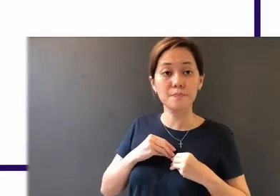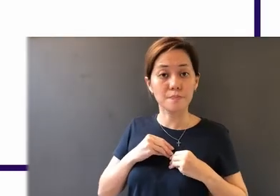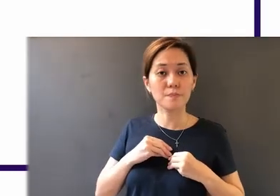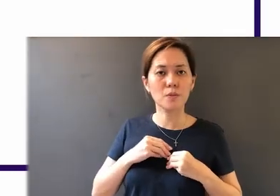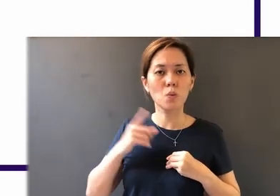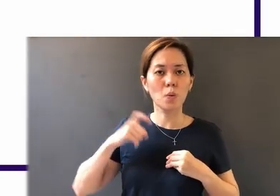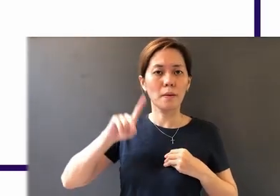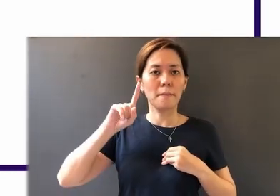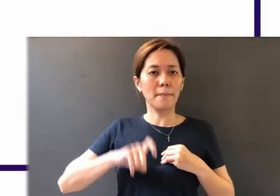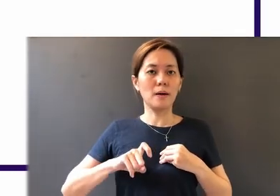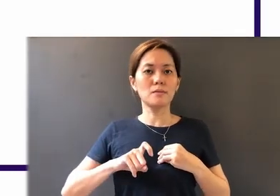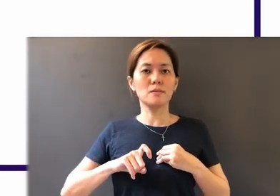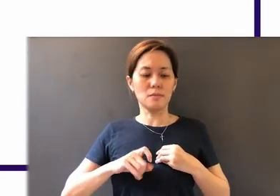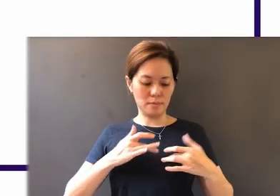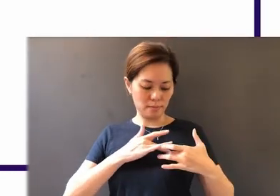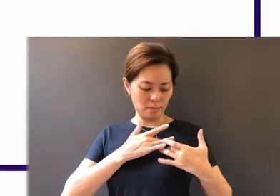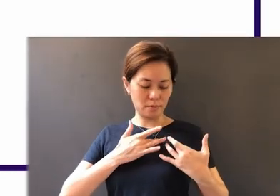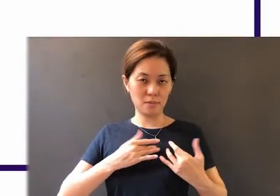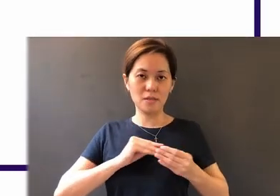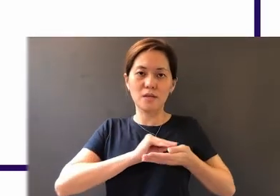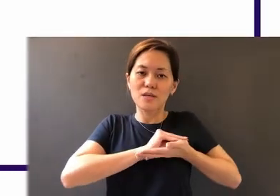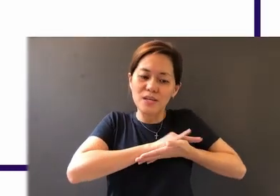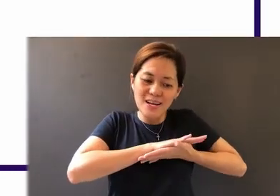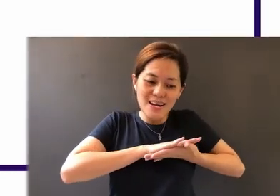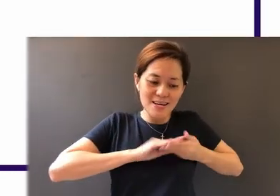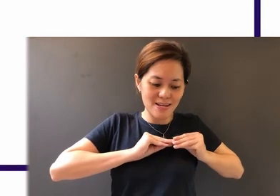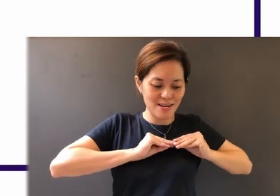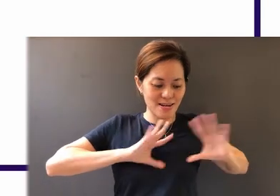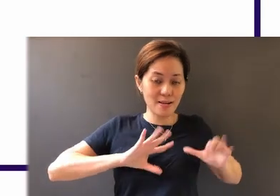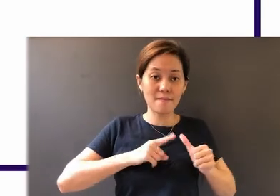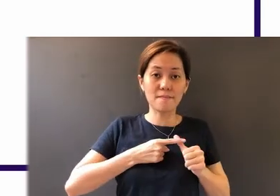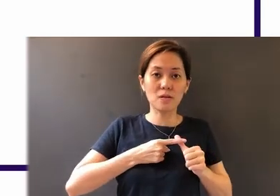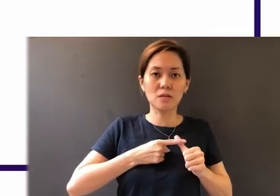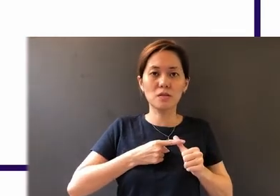to clear the heart. And James here says,